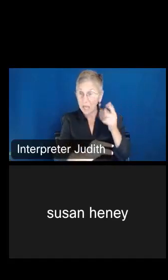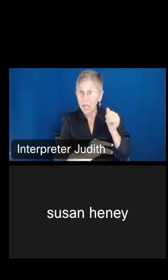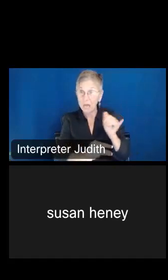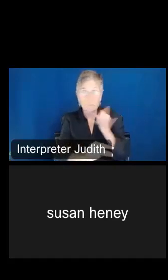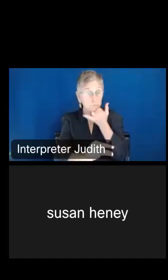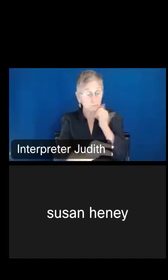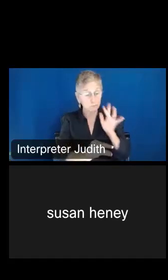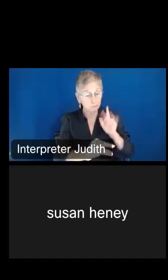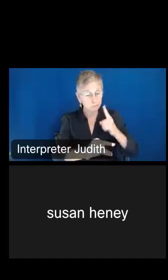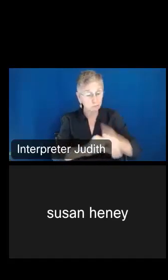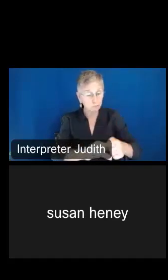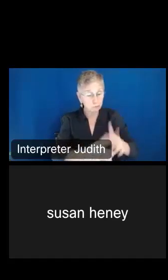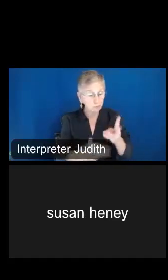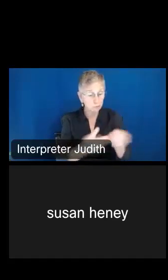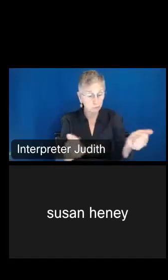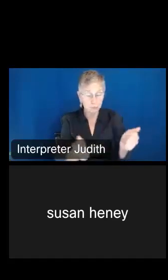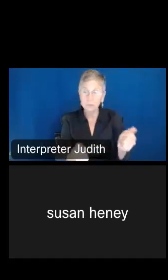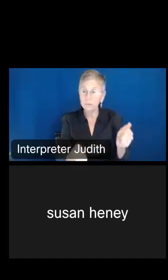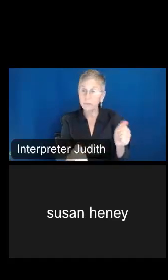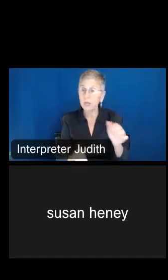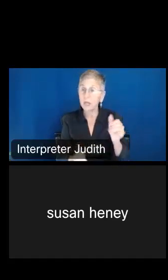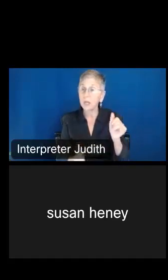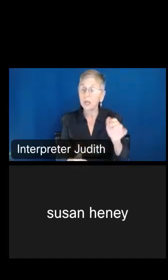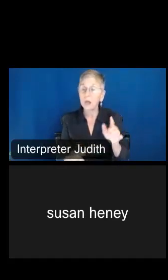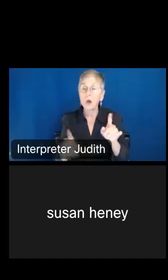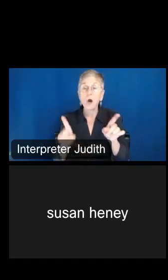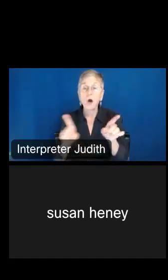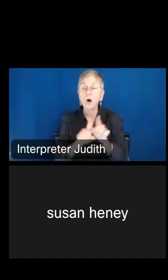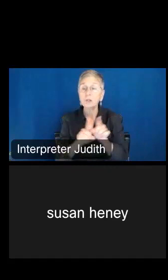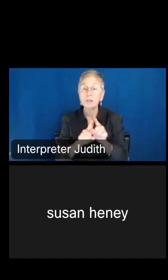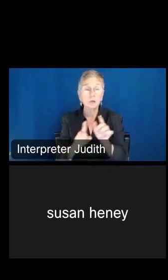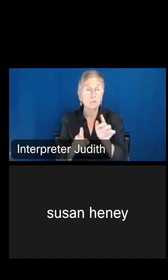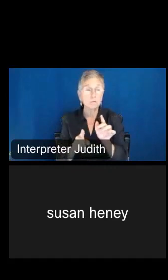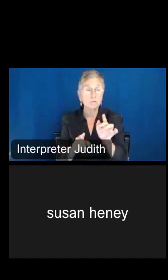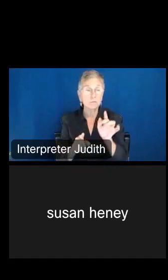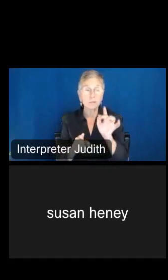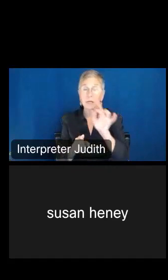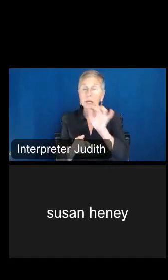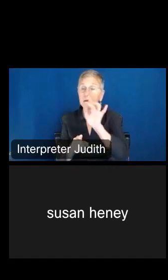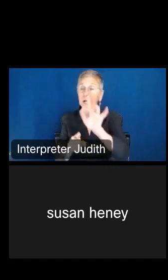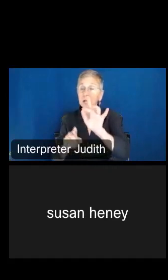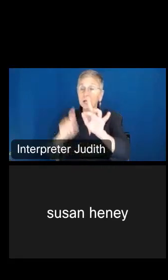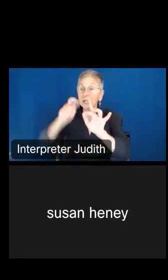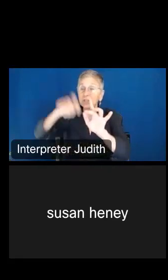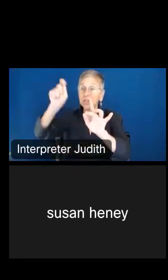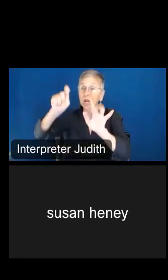selected a an incorrect one. You can also just be de-click where the state is. So Arizona,